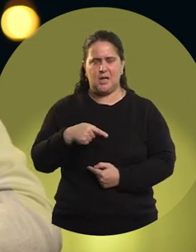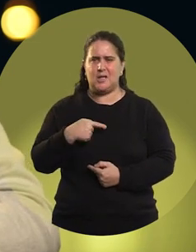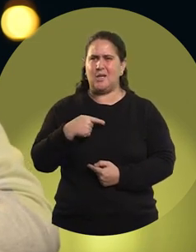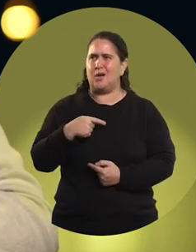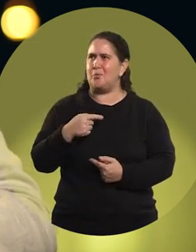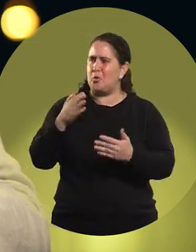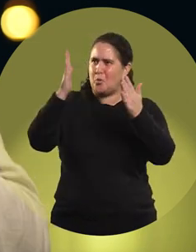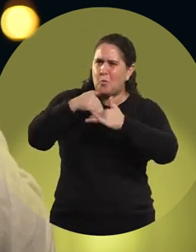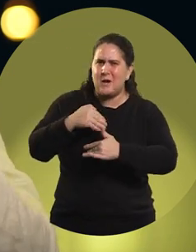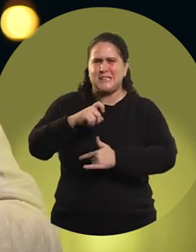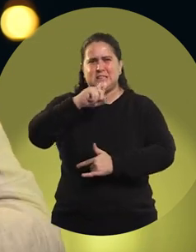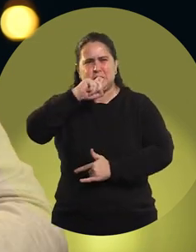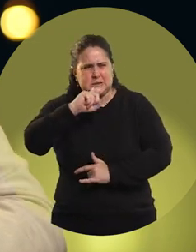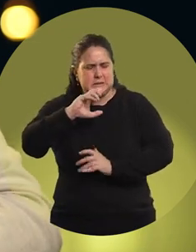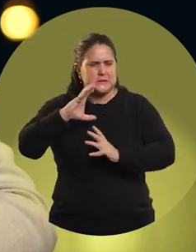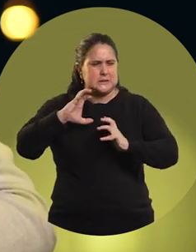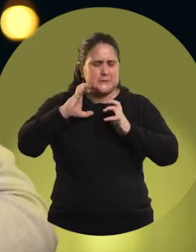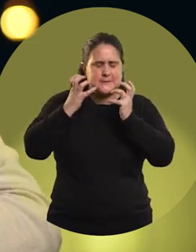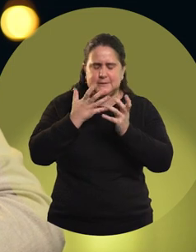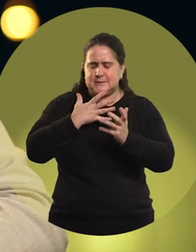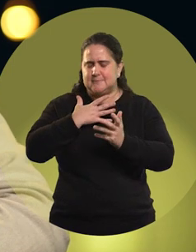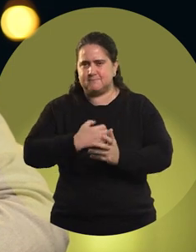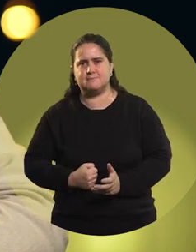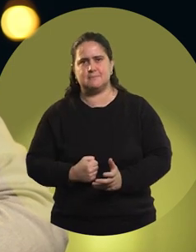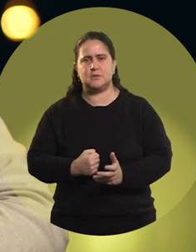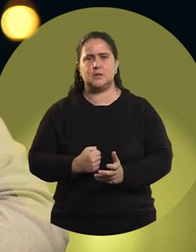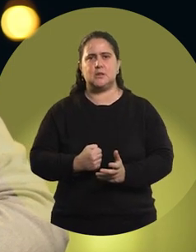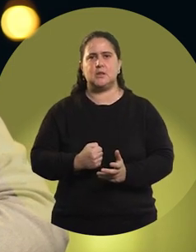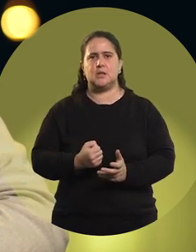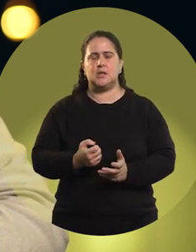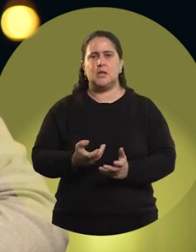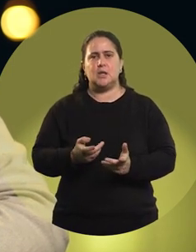helplessness, anger, frustration.